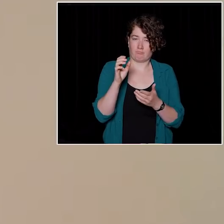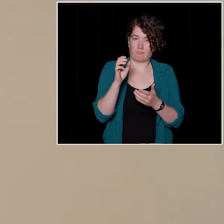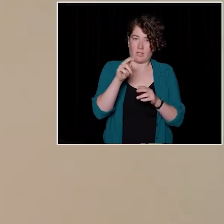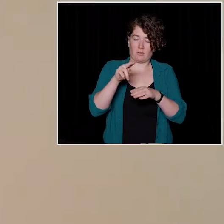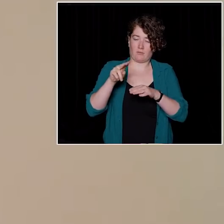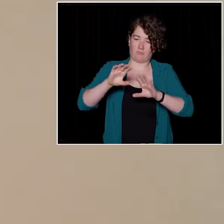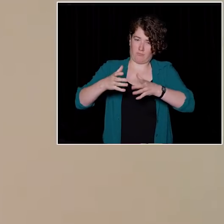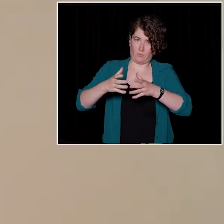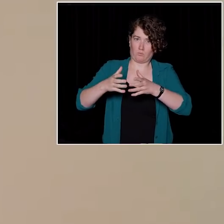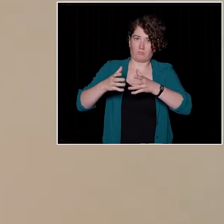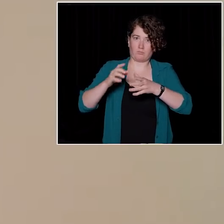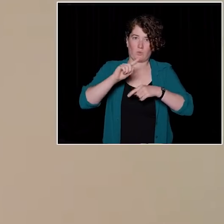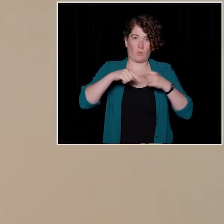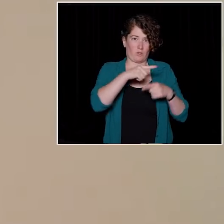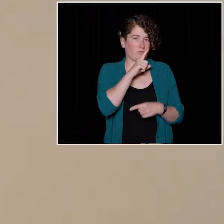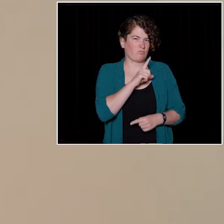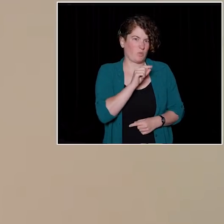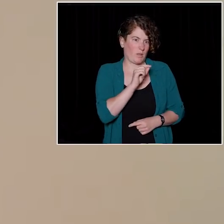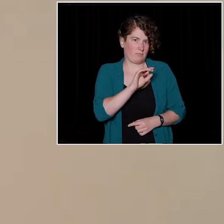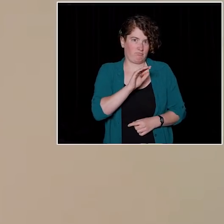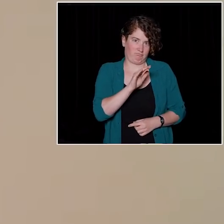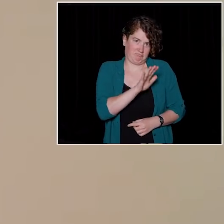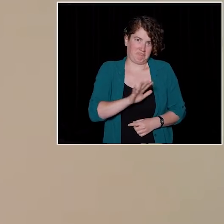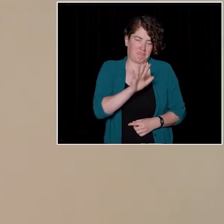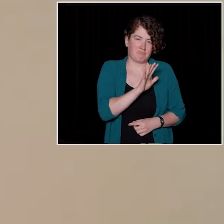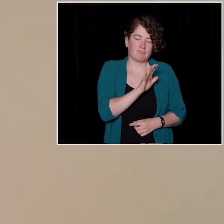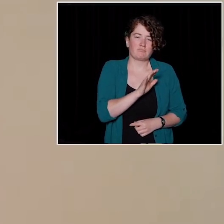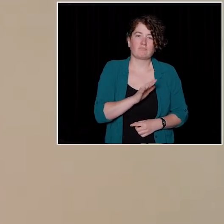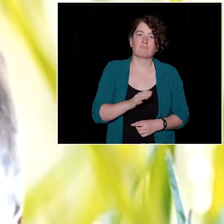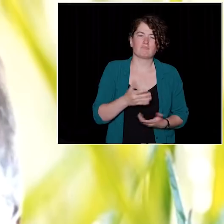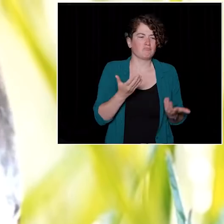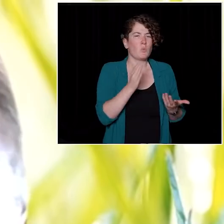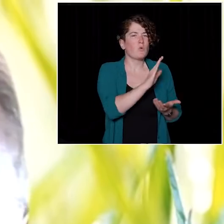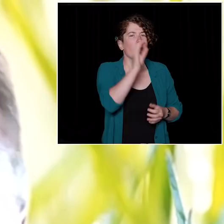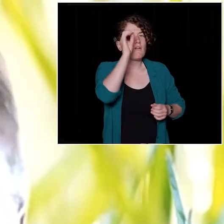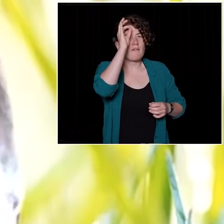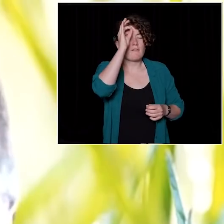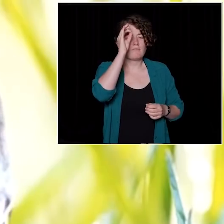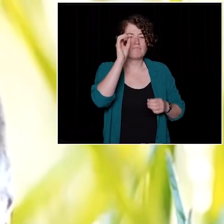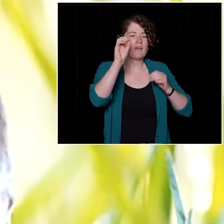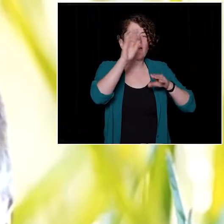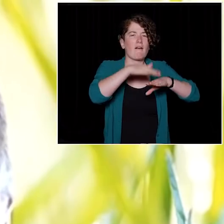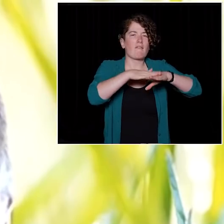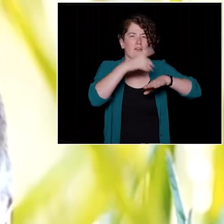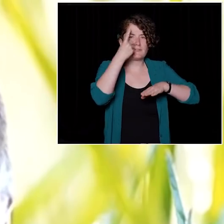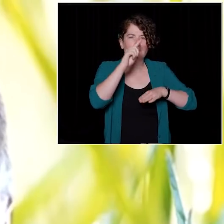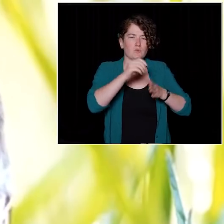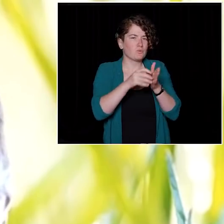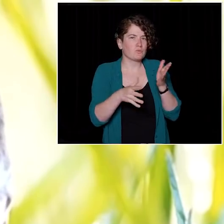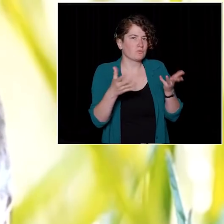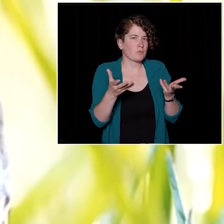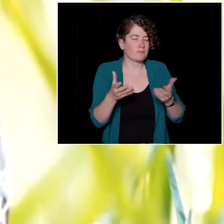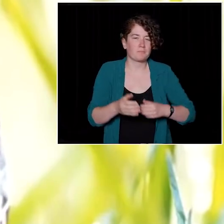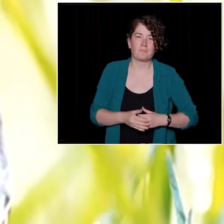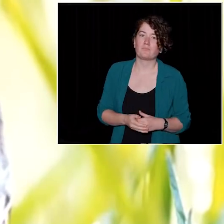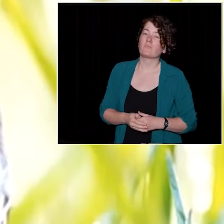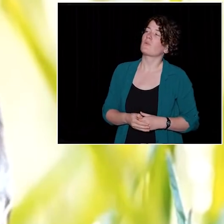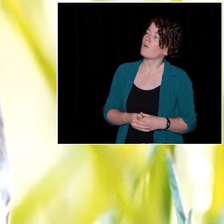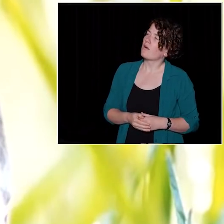So, what would you tell young people today about leadership? Well, you know, you and I are here in this world,